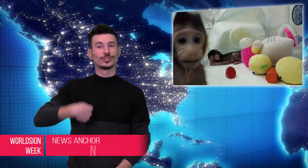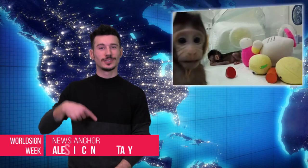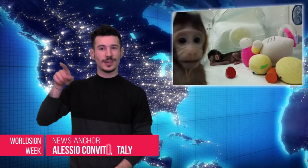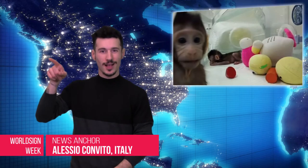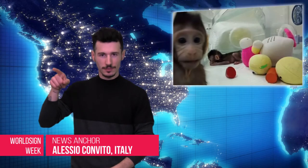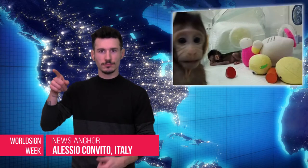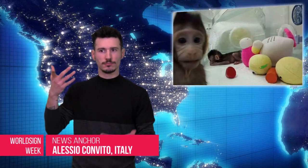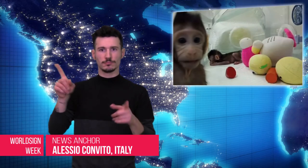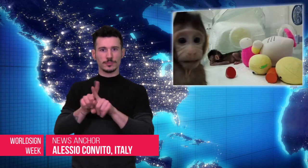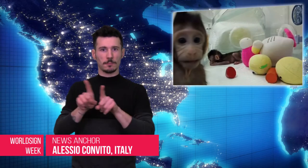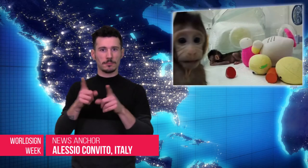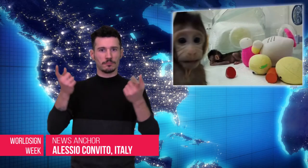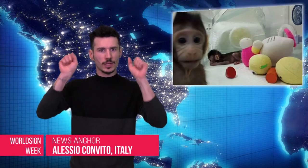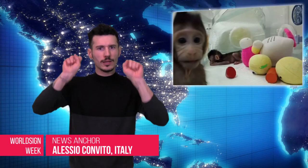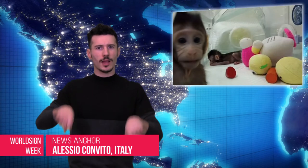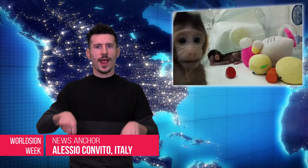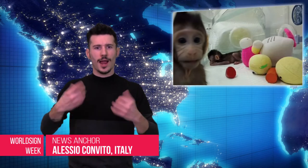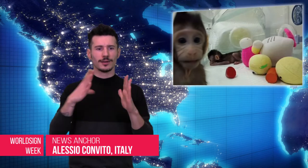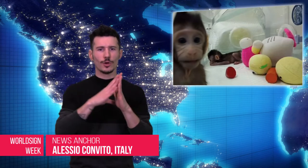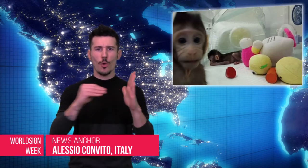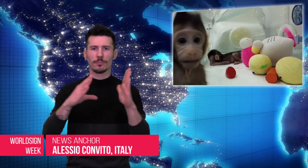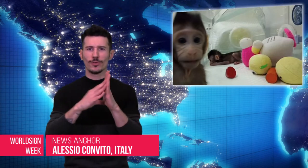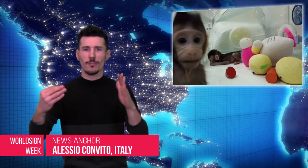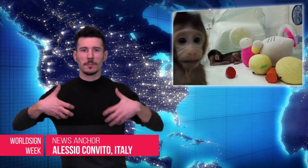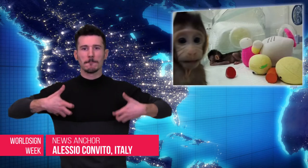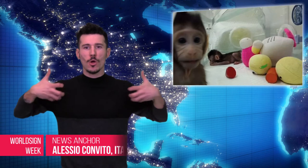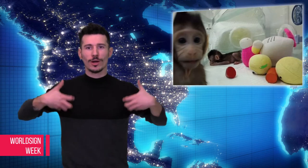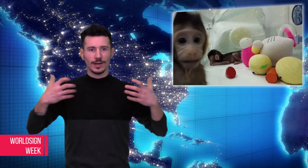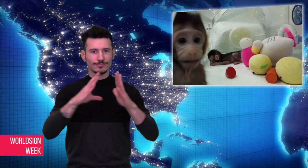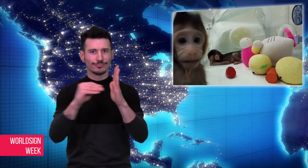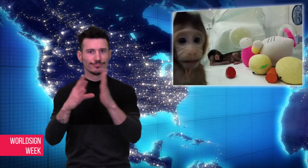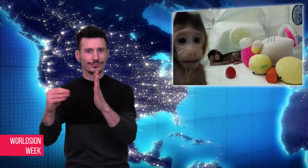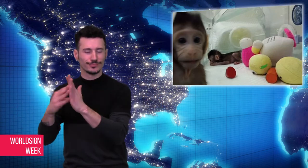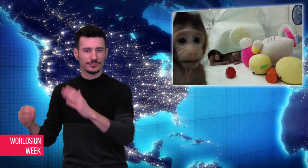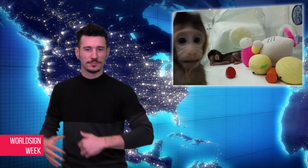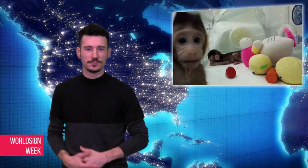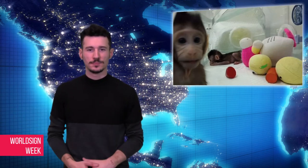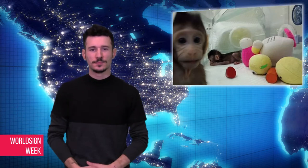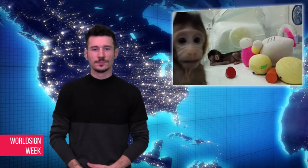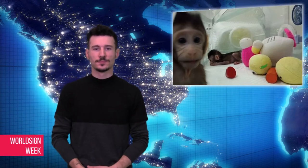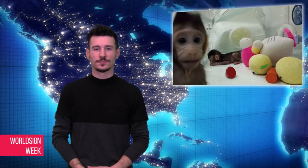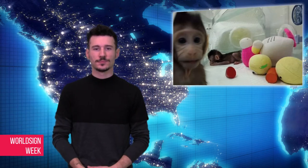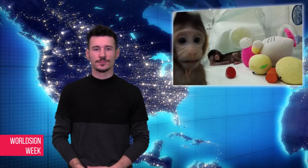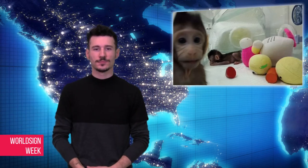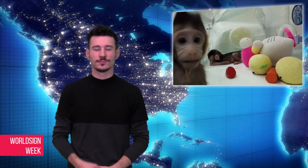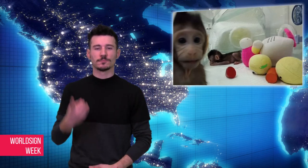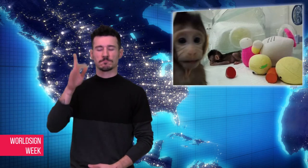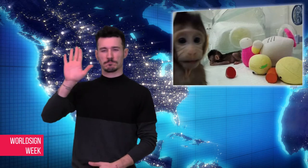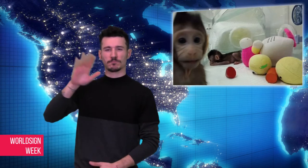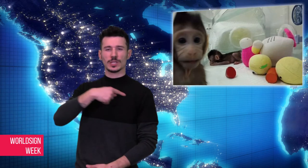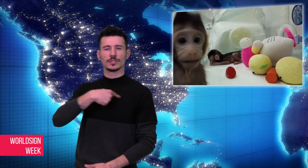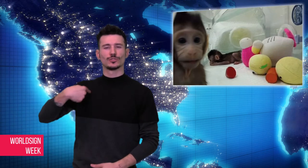Alessio: China successfully cloned monkeys